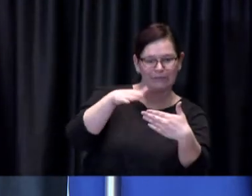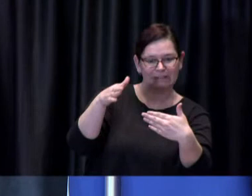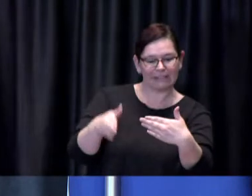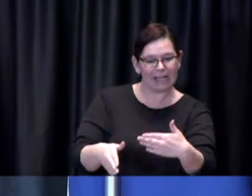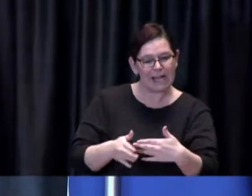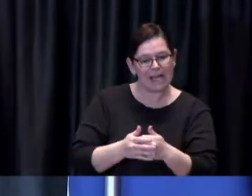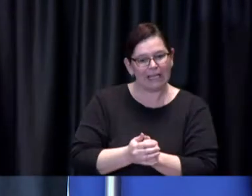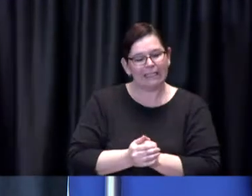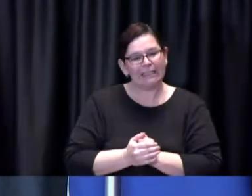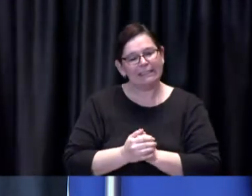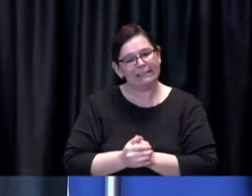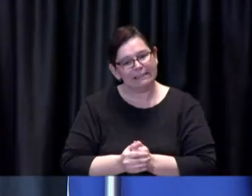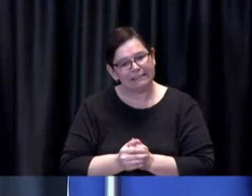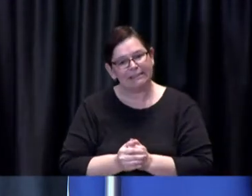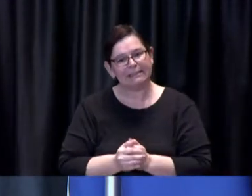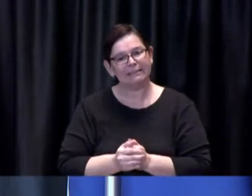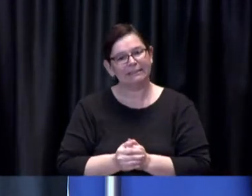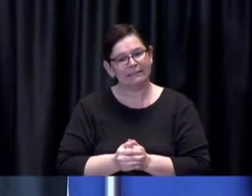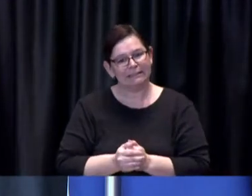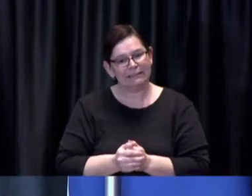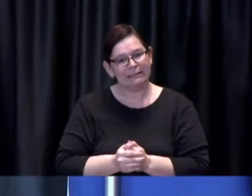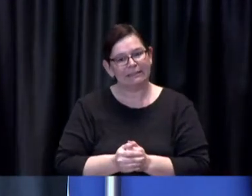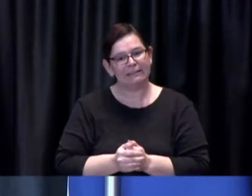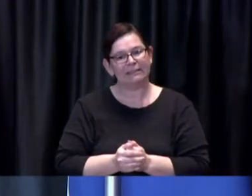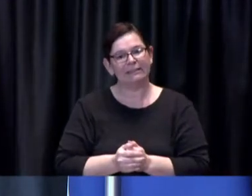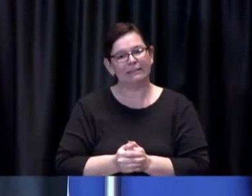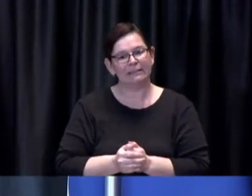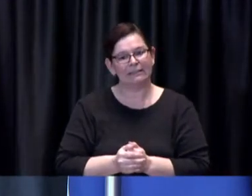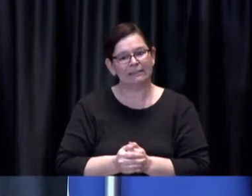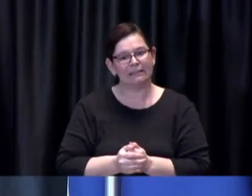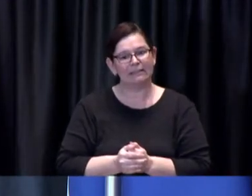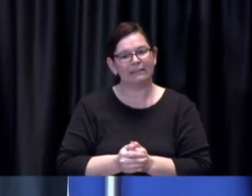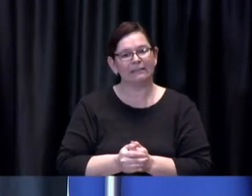And Ramadan begins just one week thereafter.